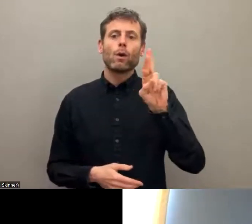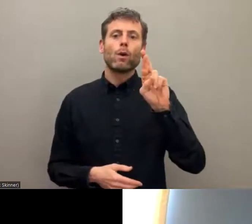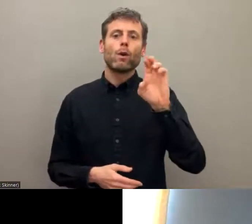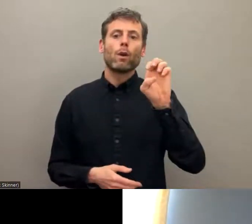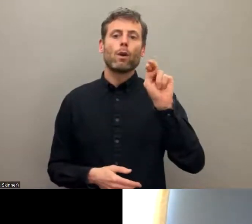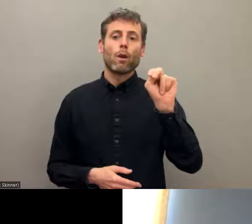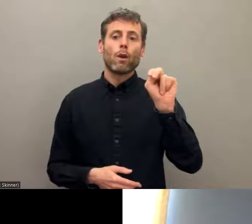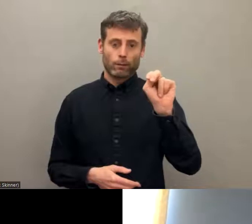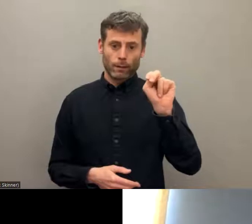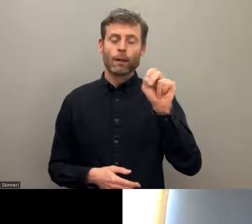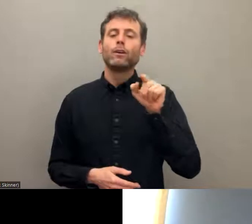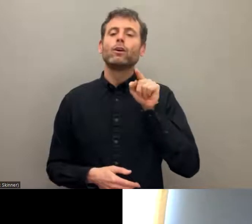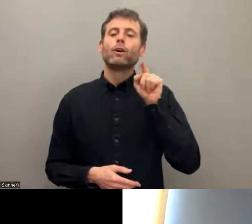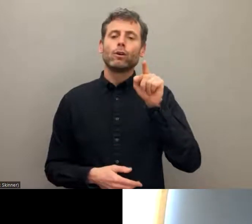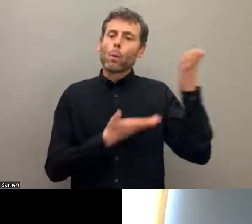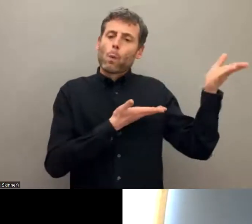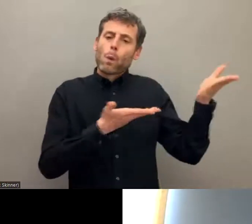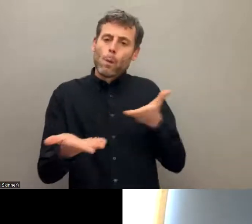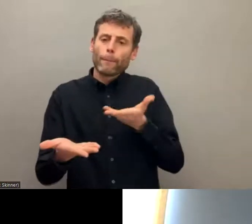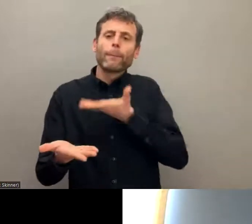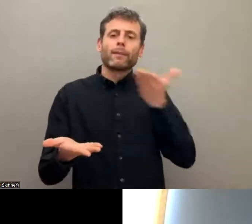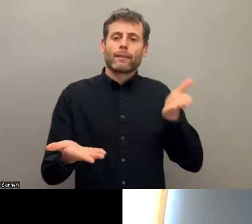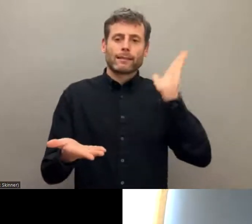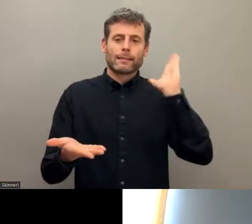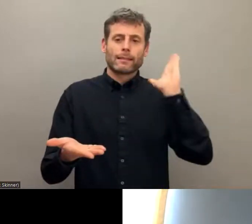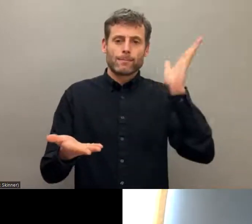present our next speaker. >> LAUREN AVERY: Thank you,